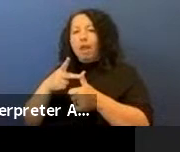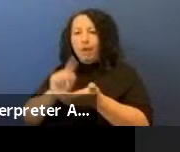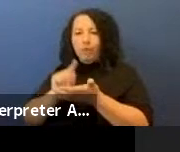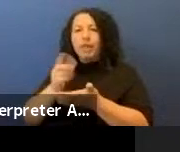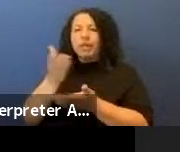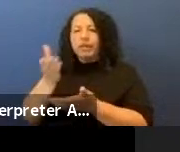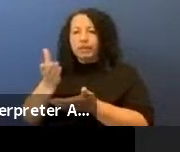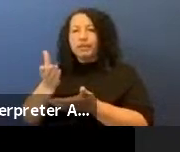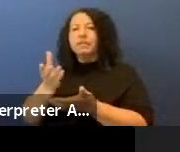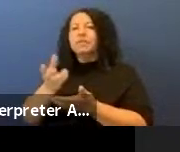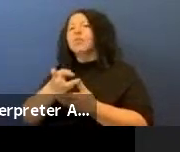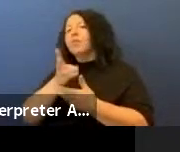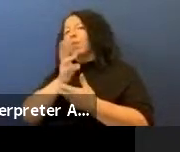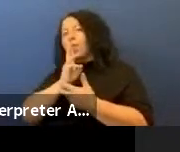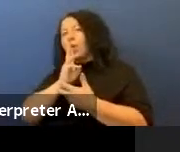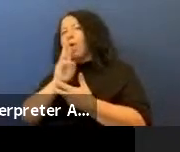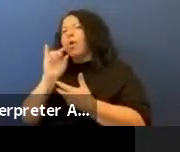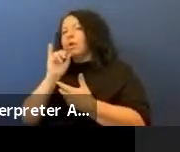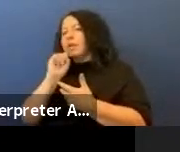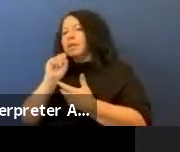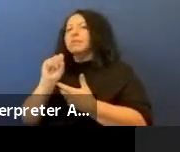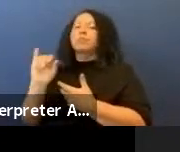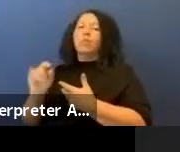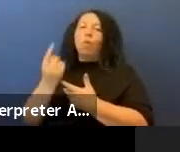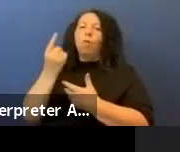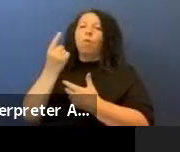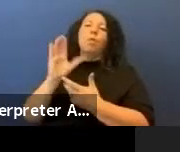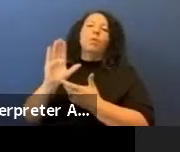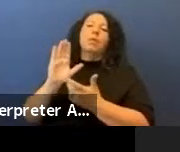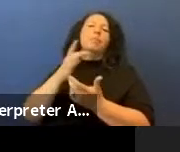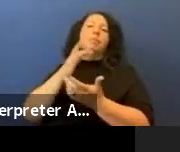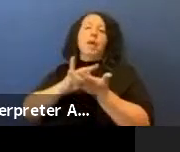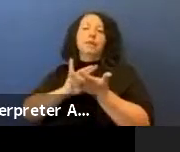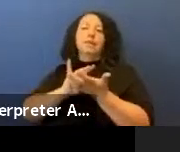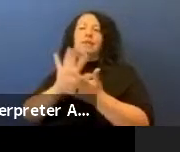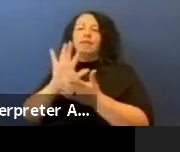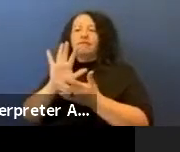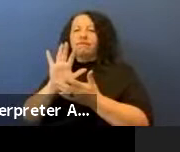"Water is Your Only Medicine" and again it's about 500 inches by 90.